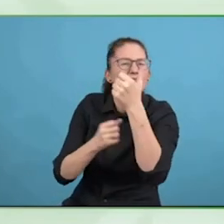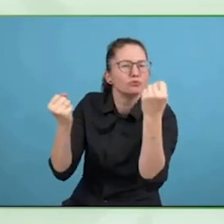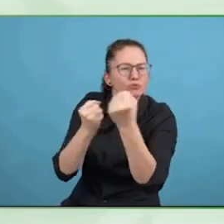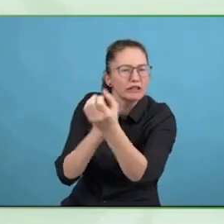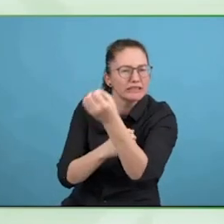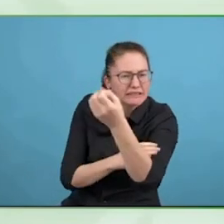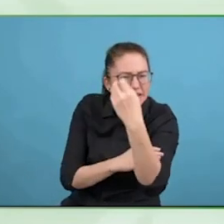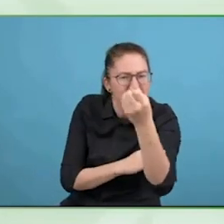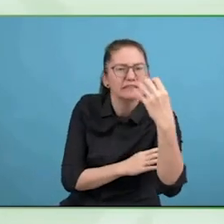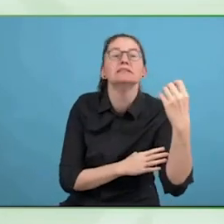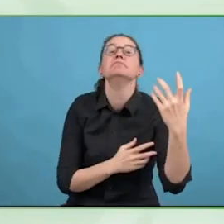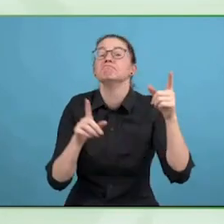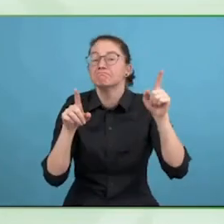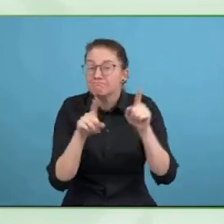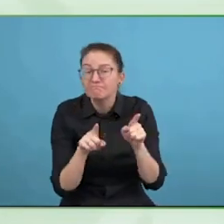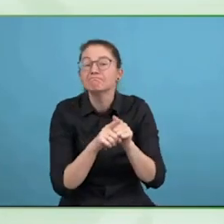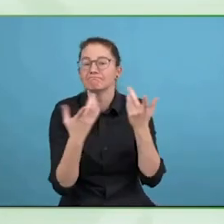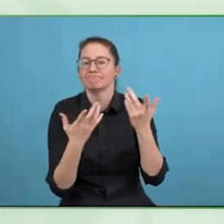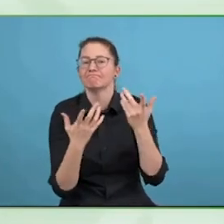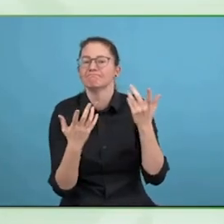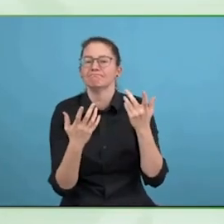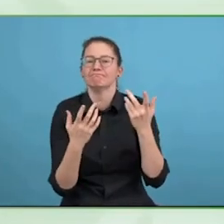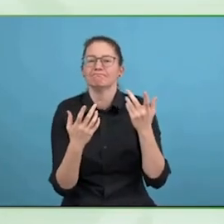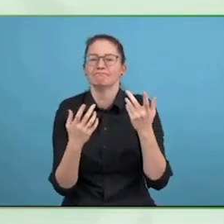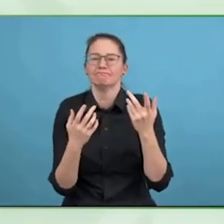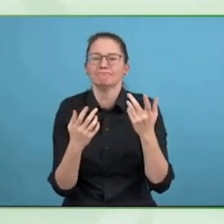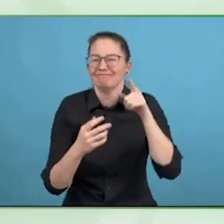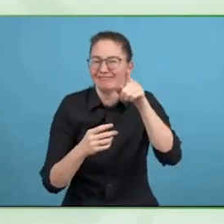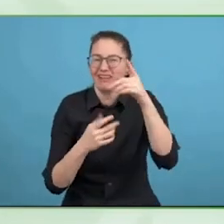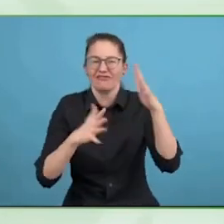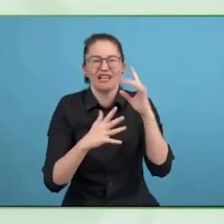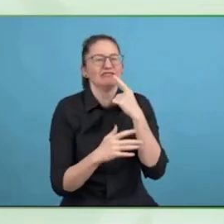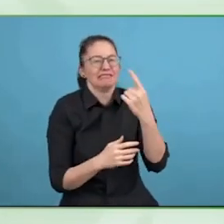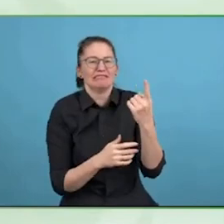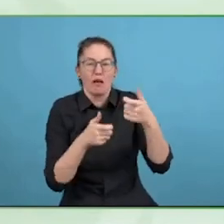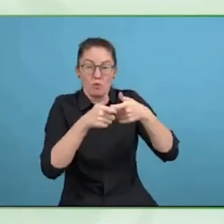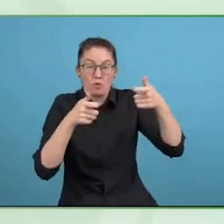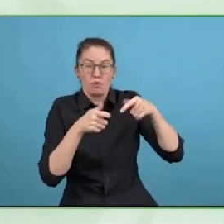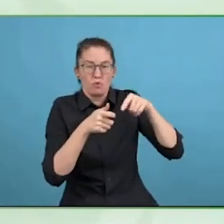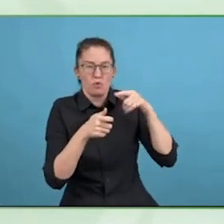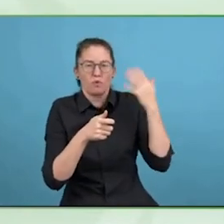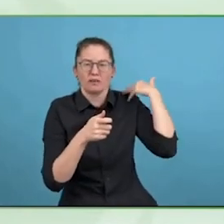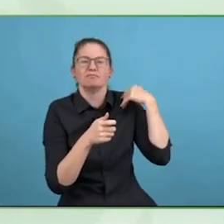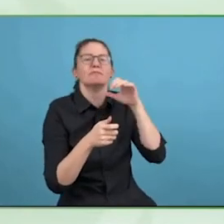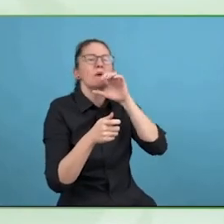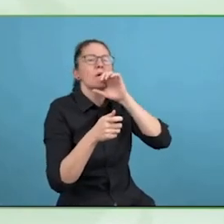indexes or whatever are grounded in local legal frameworks or in